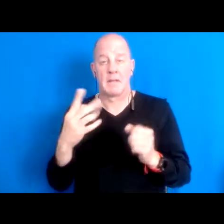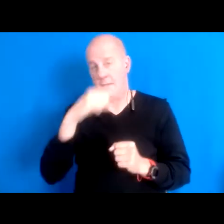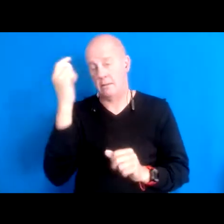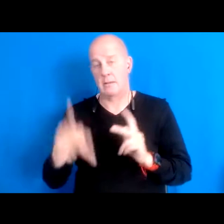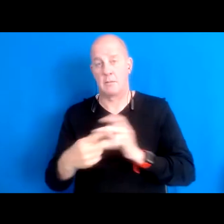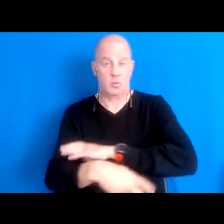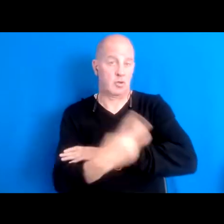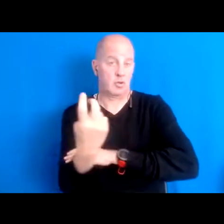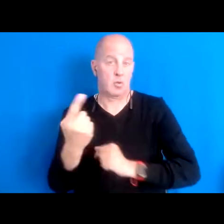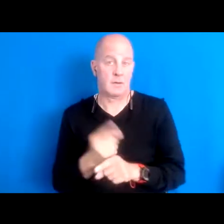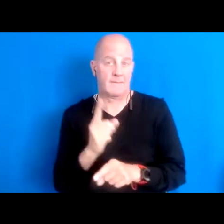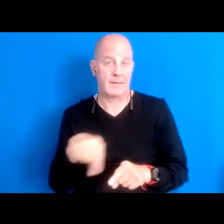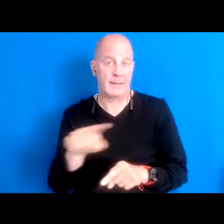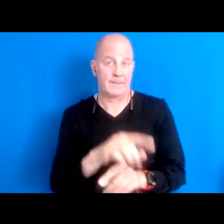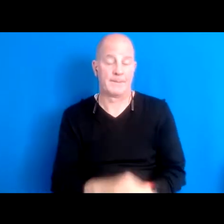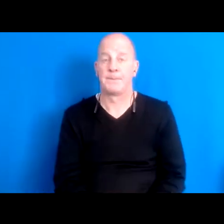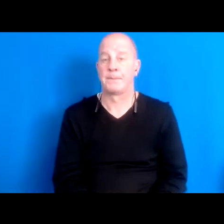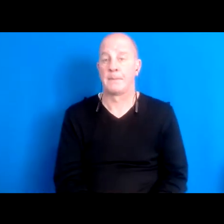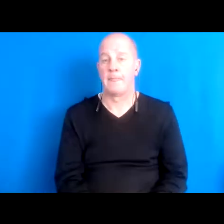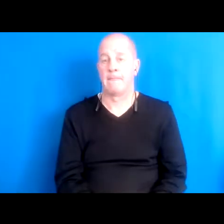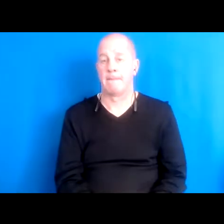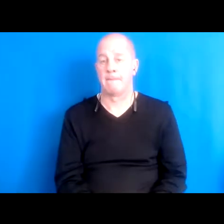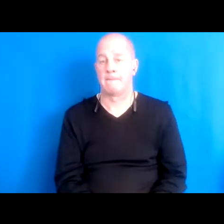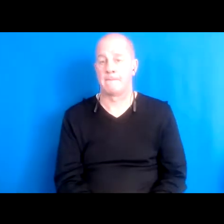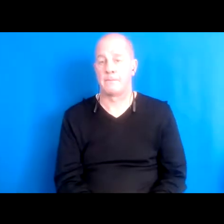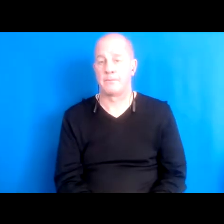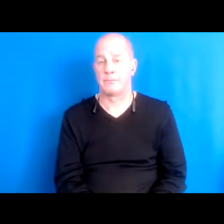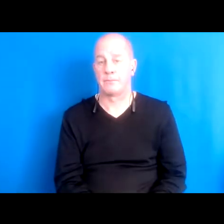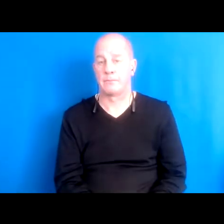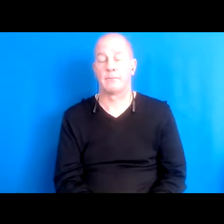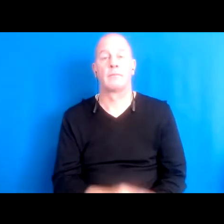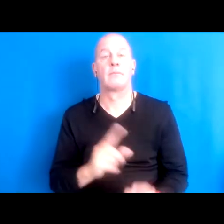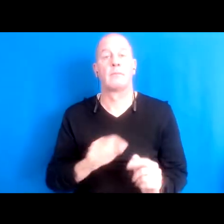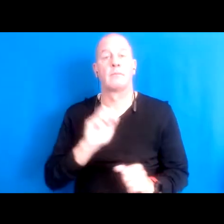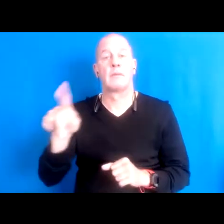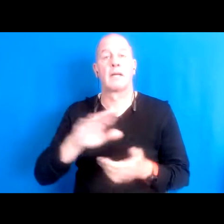16:01:02 Is that perspective. 16:01:03 And I learned that when I went back to college or trying to pursue ecology I slept